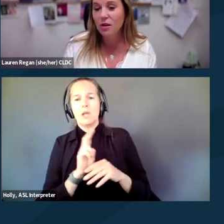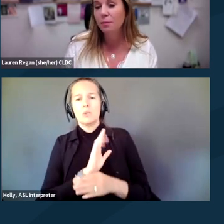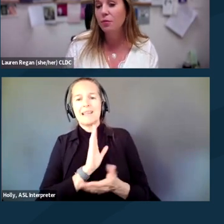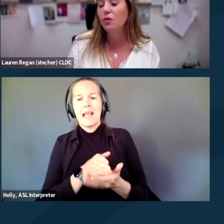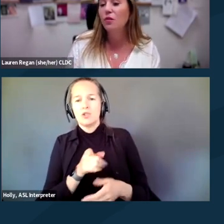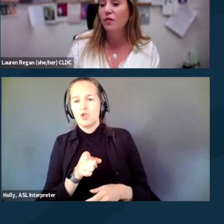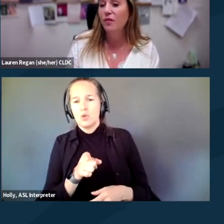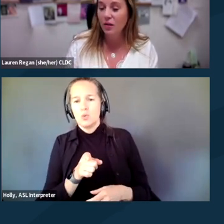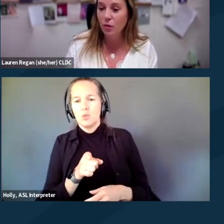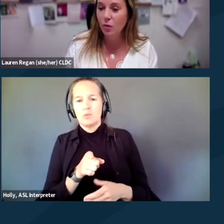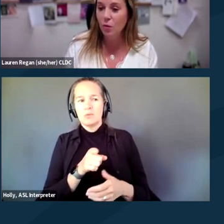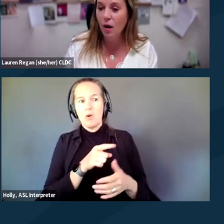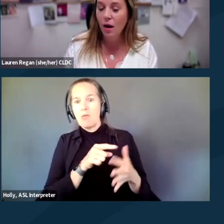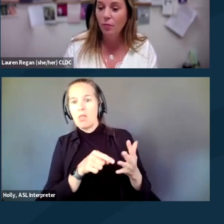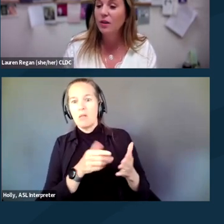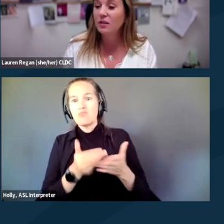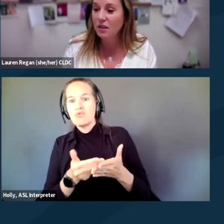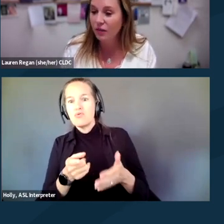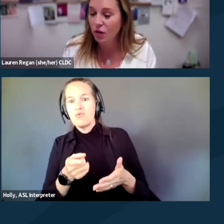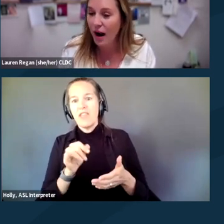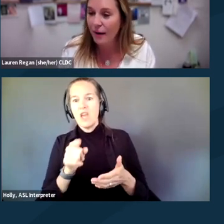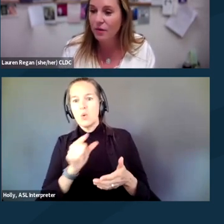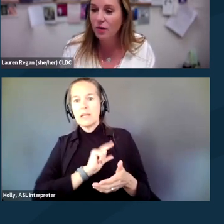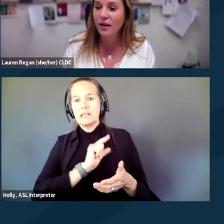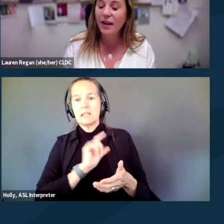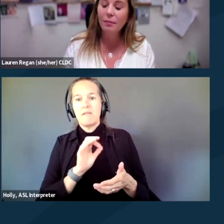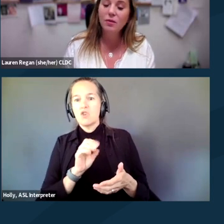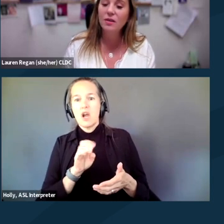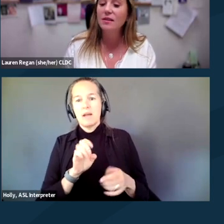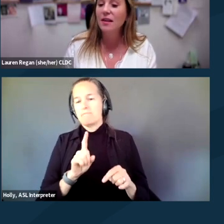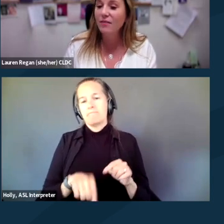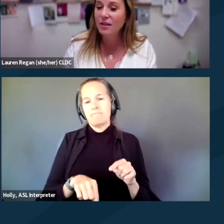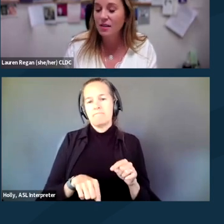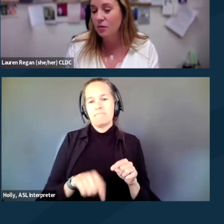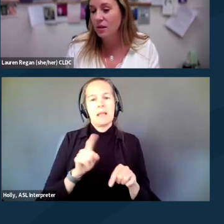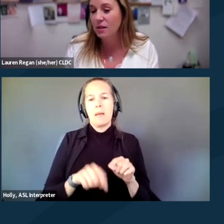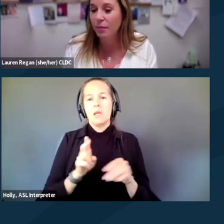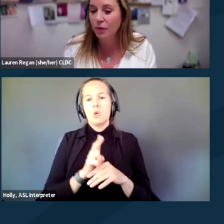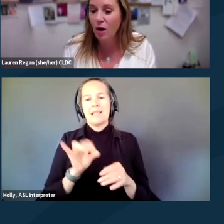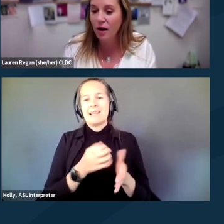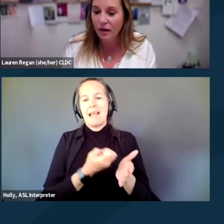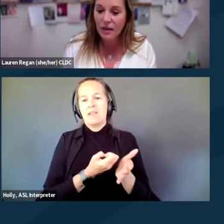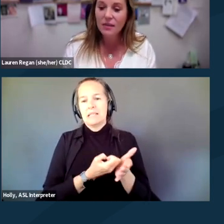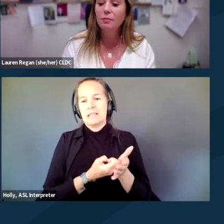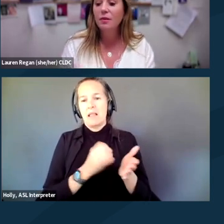to prove that you were guilty of a crime. It can't be used as evidence that you did something wrong simply